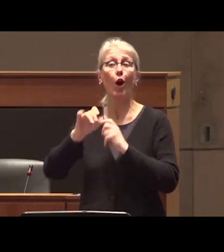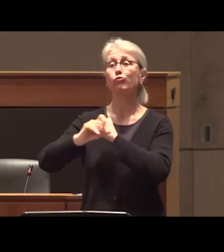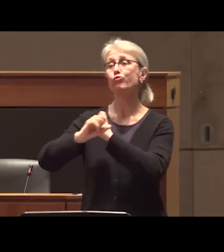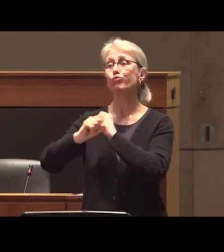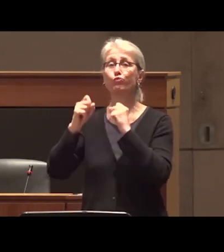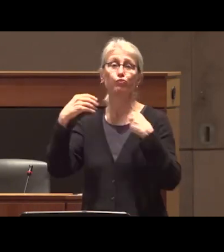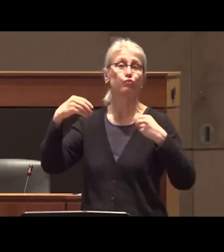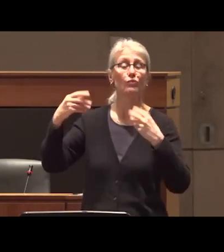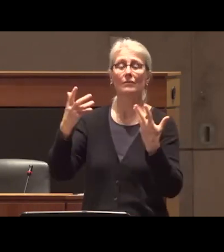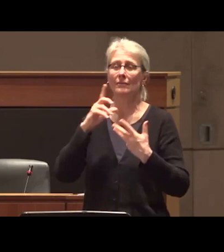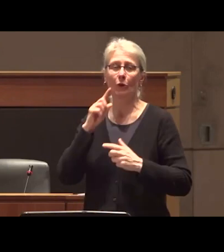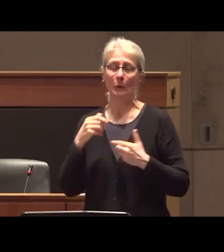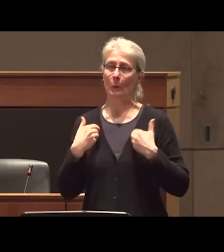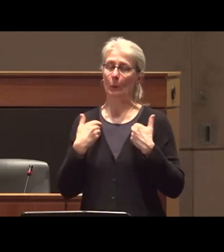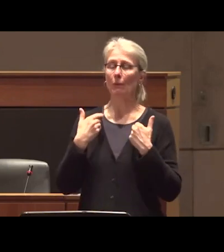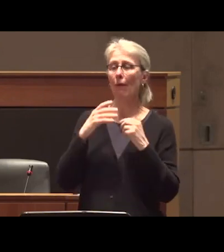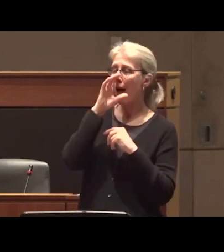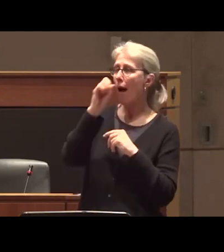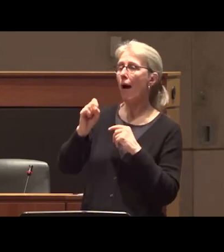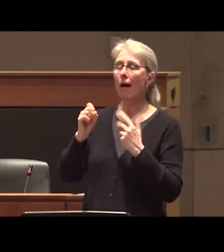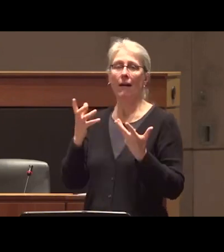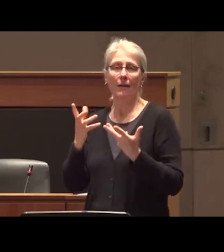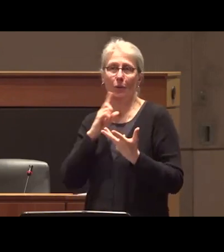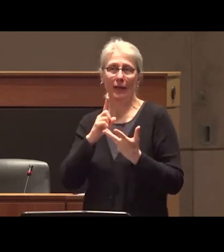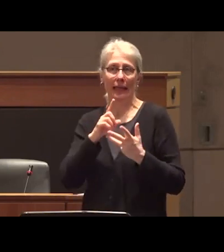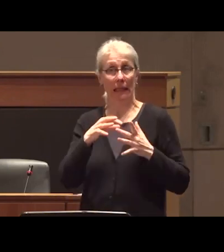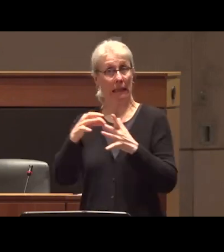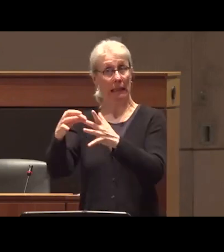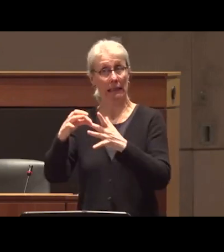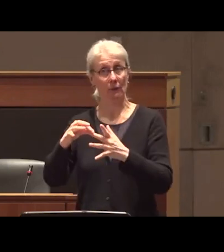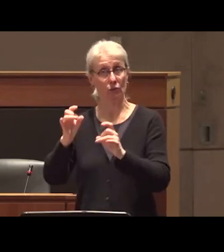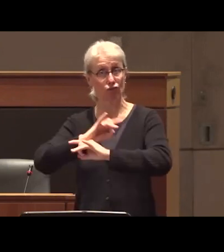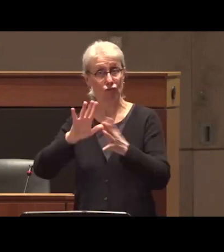people kind of produces similar outcomes it just doesn't lead to immediate death because alcohol